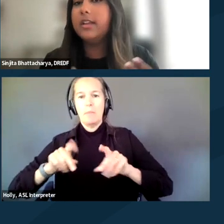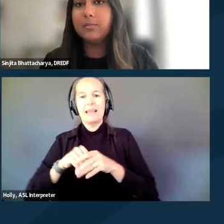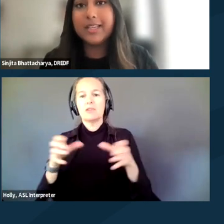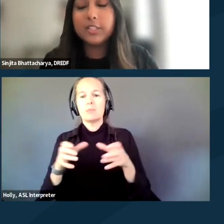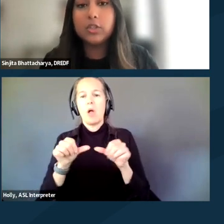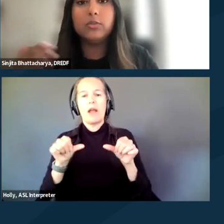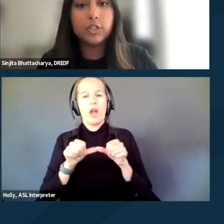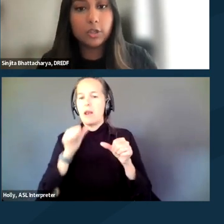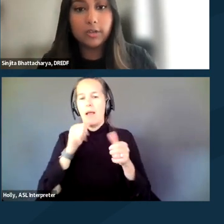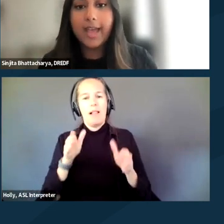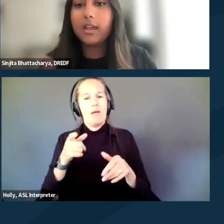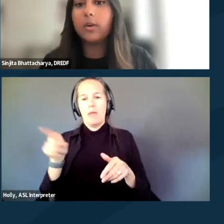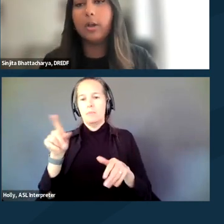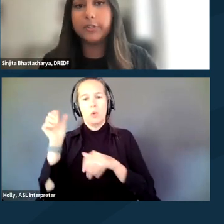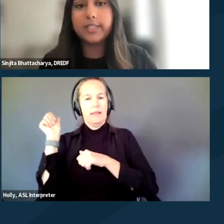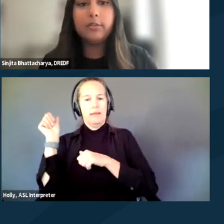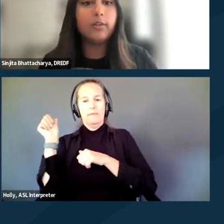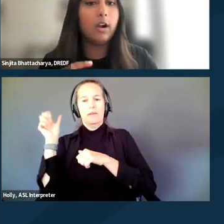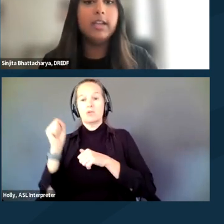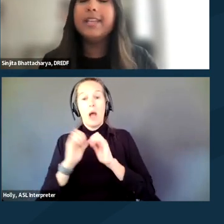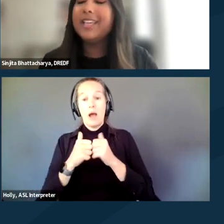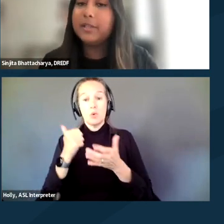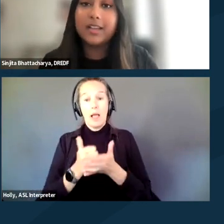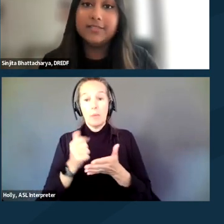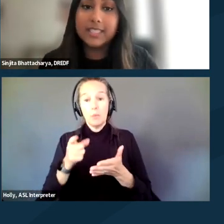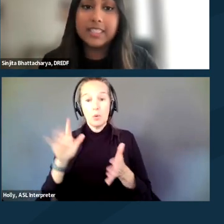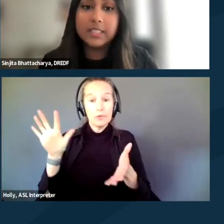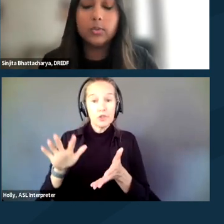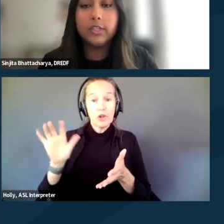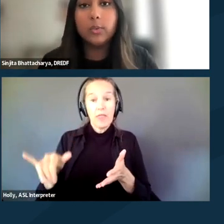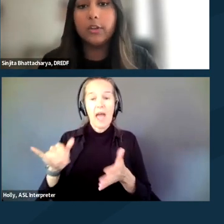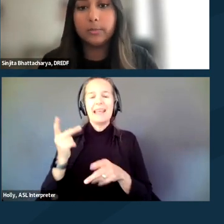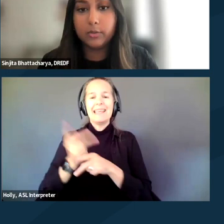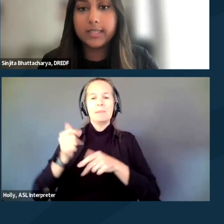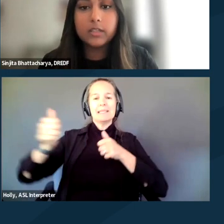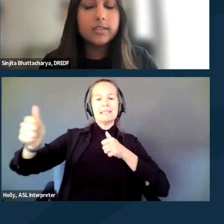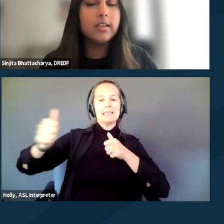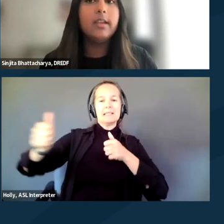Some ways to deter that or help yourself are keeping lots of distance between you and other protestors,